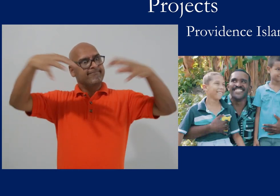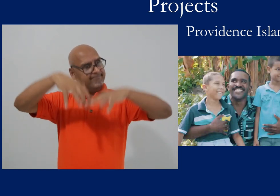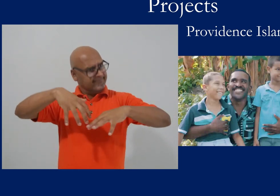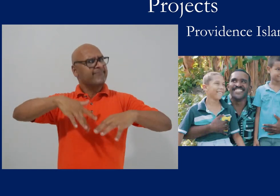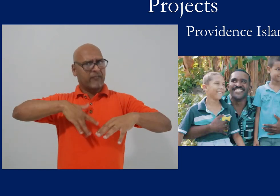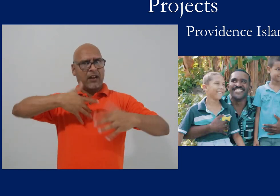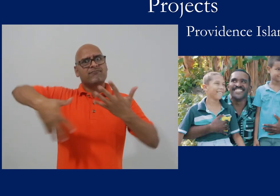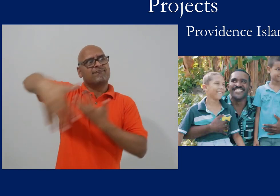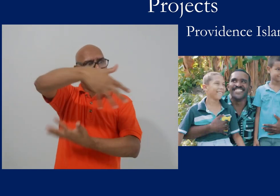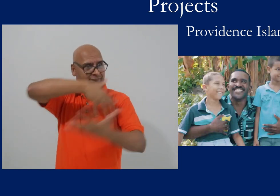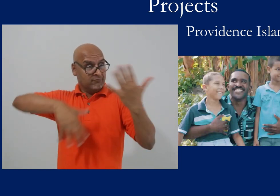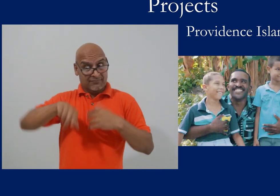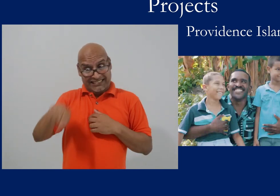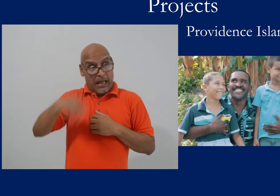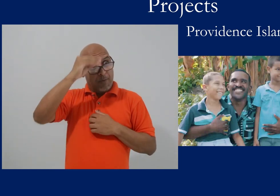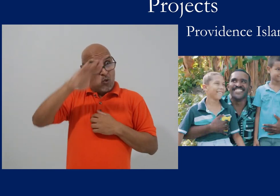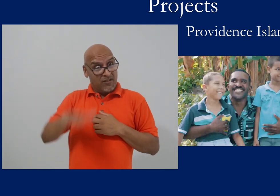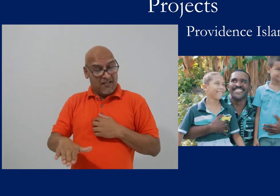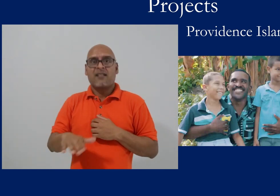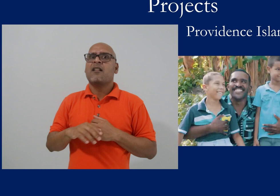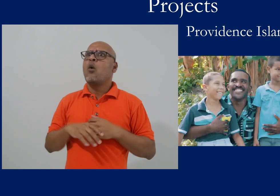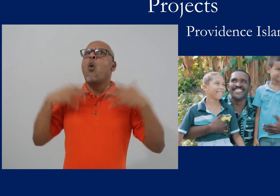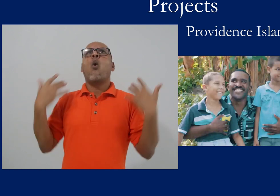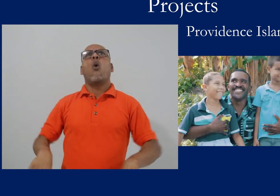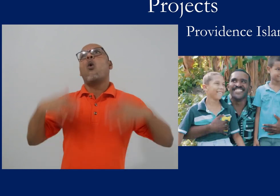and we all came together to socialize together and that boy was amazed.